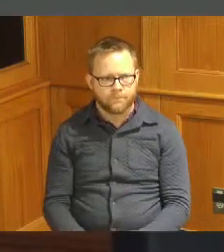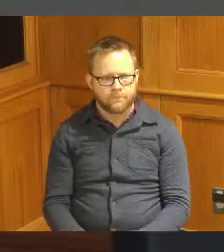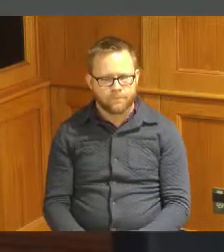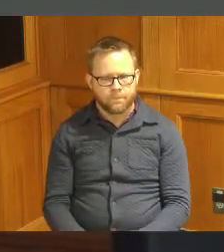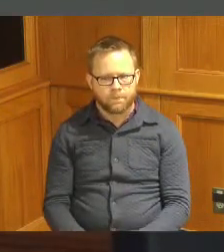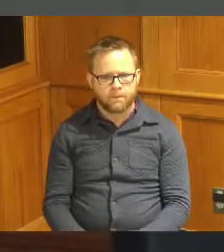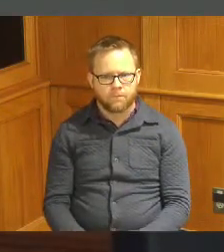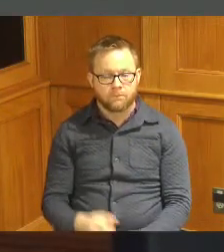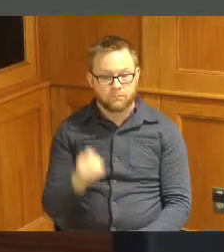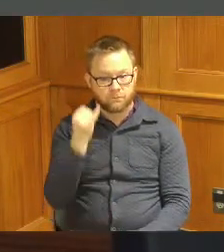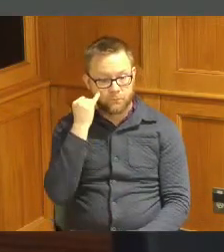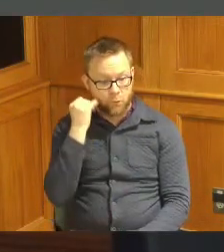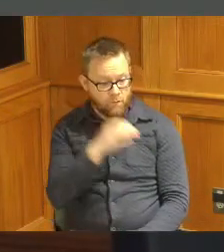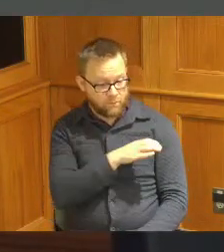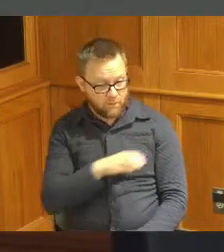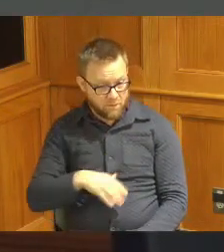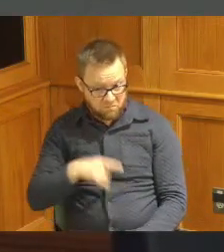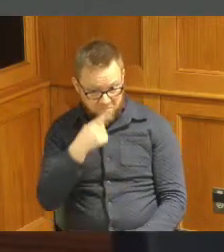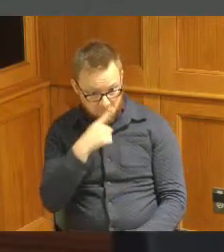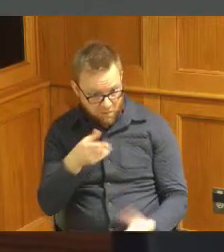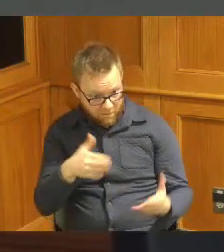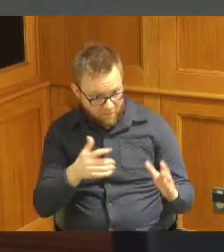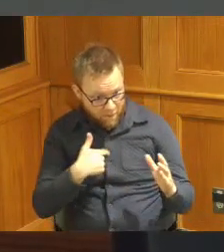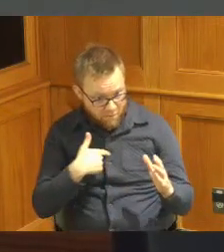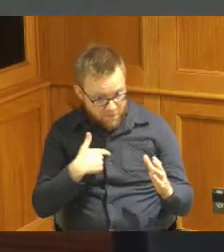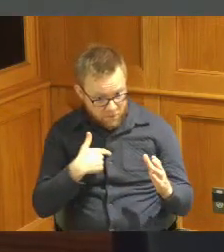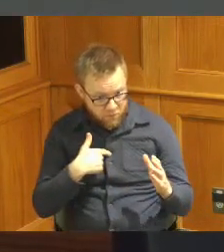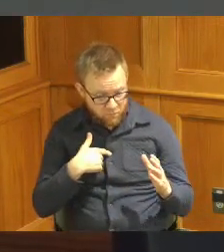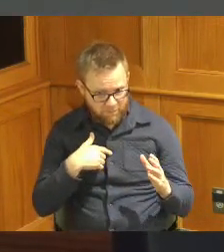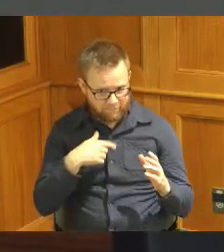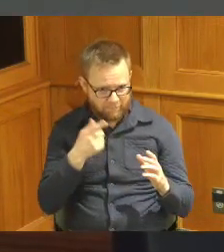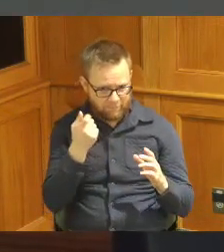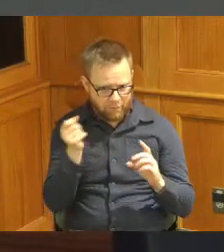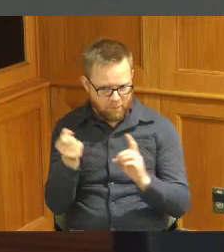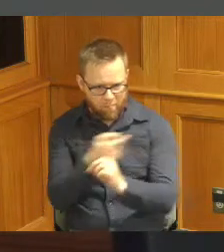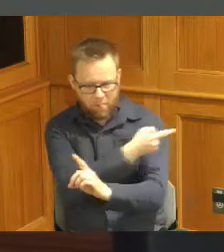the Commission would allow me just to go down bit of a rabbit hole real quick I know Michael